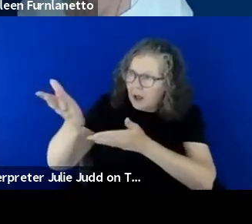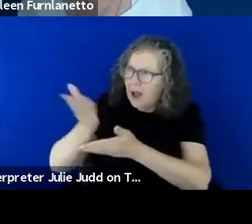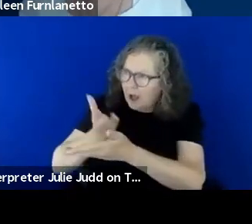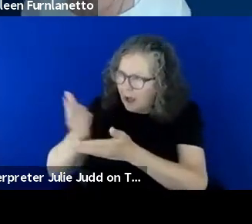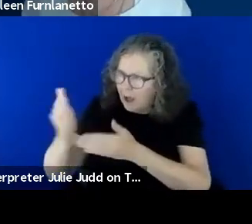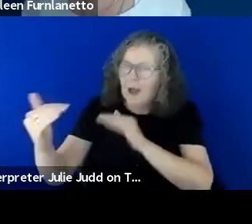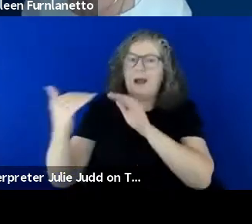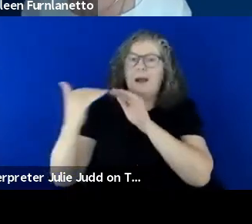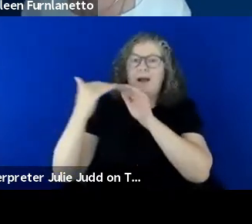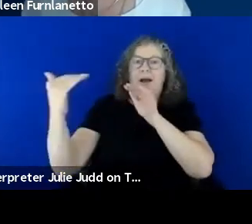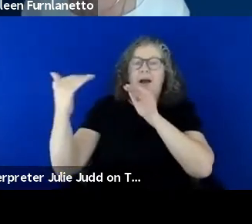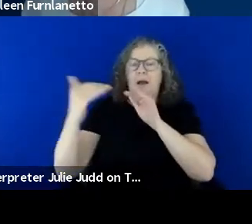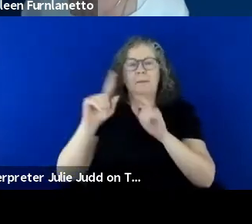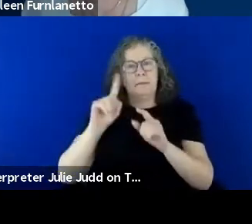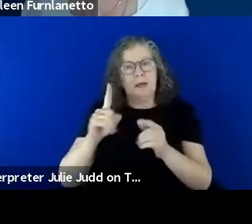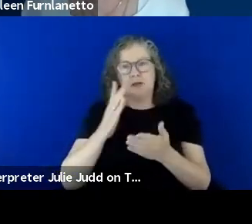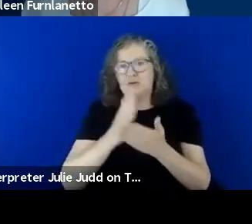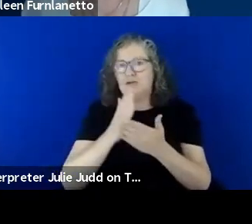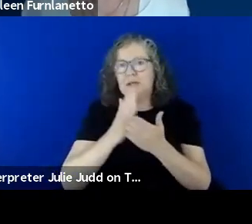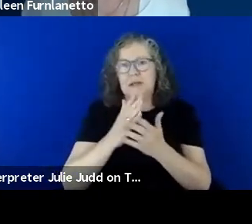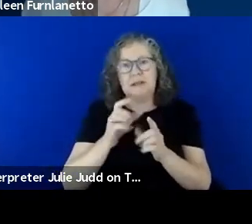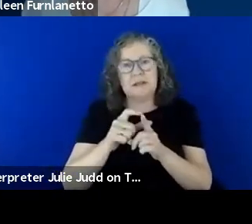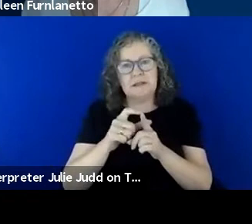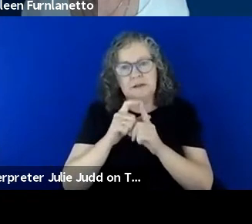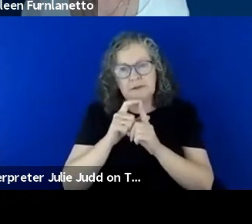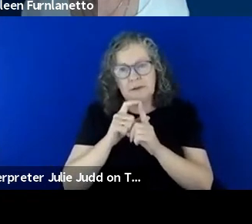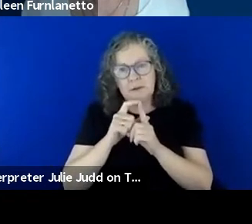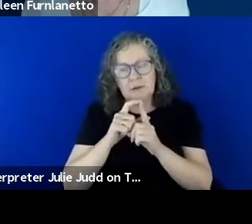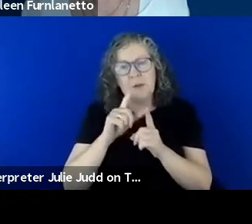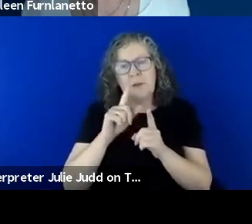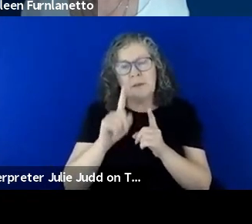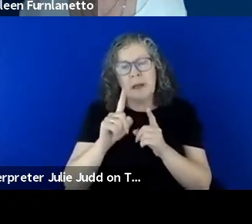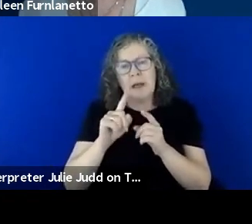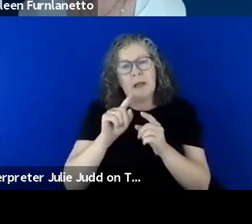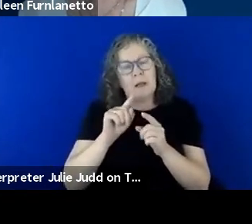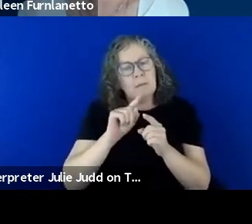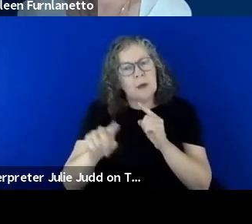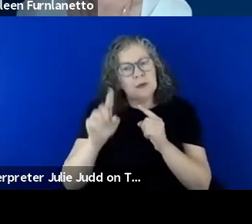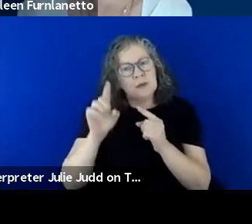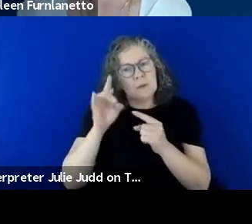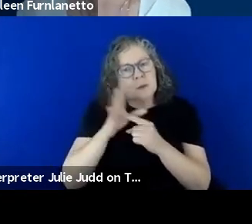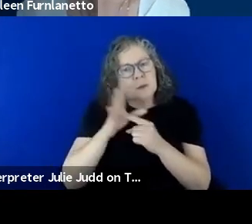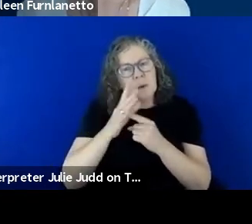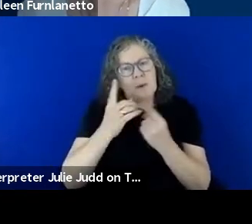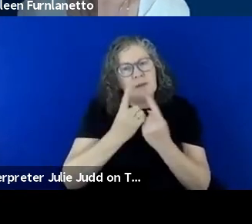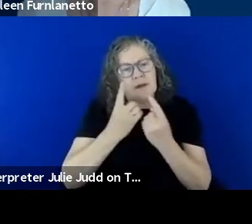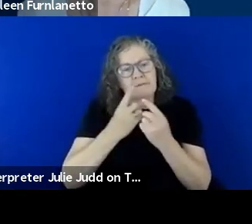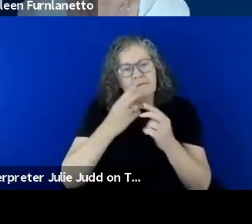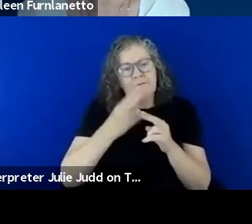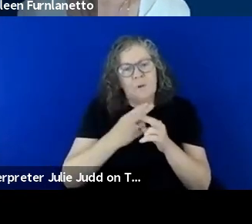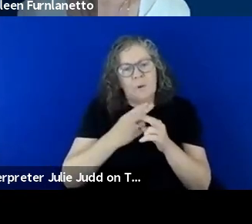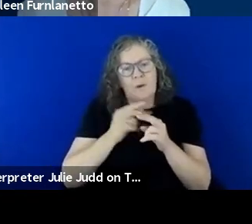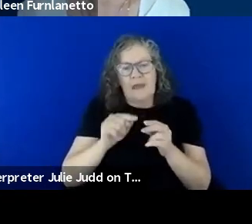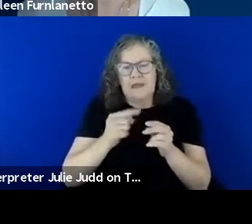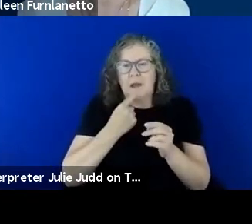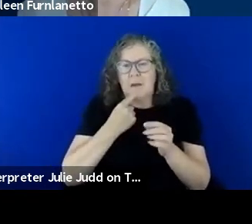difficult but the kind of key fundamentals around this kind of plan would always be about